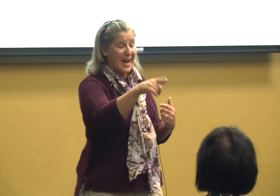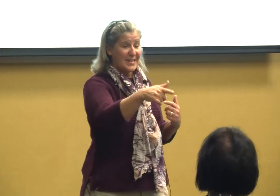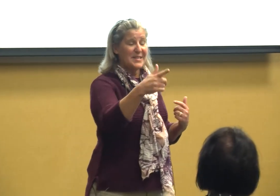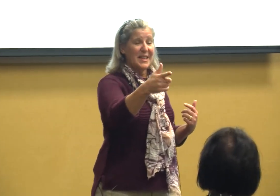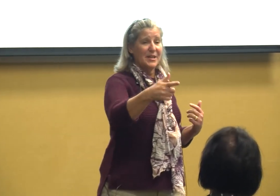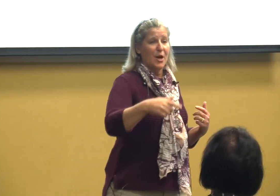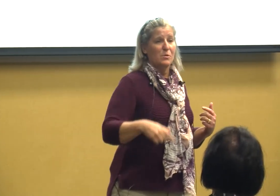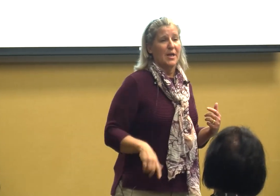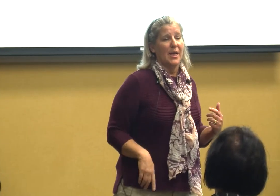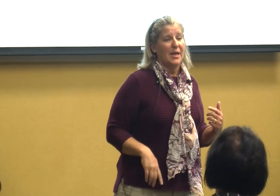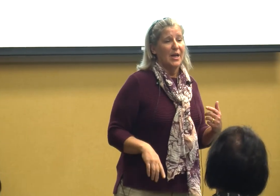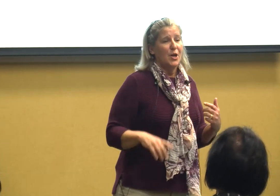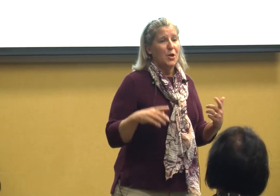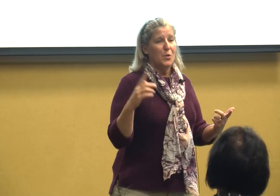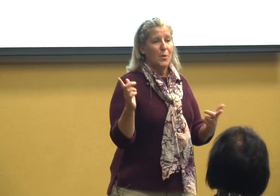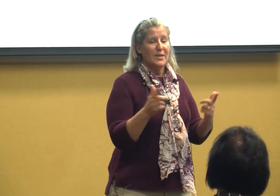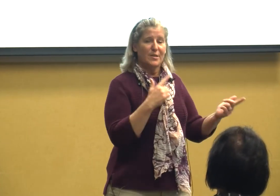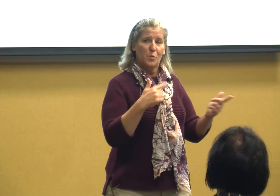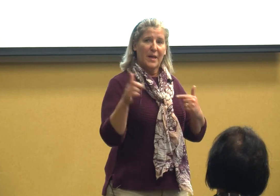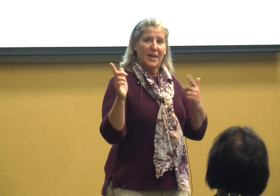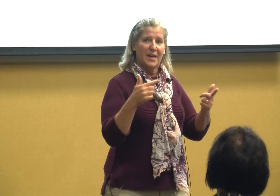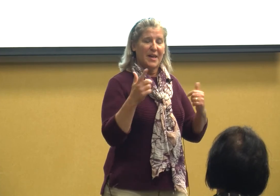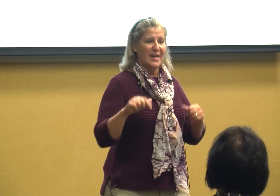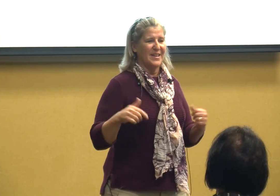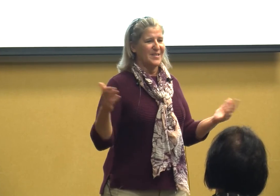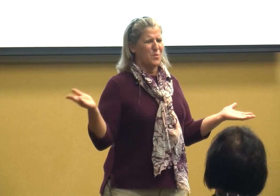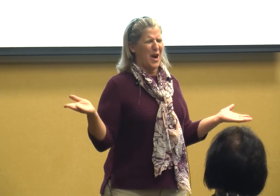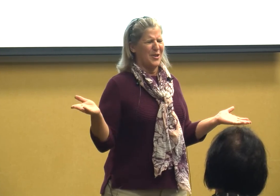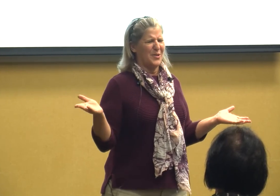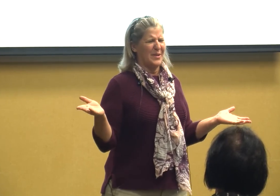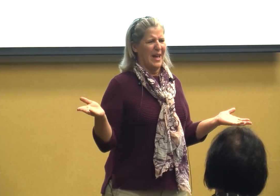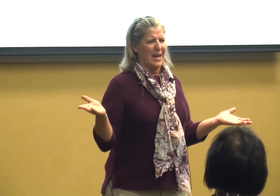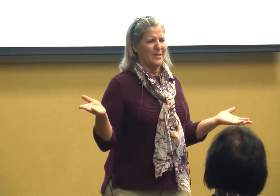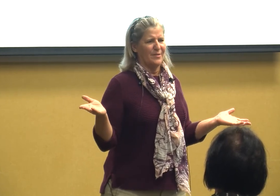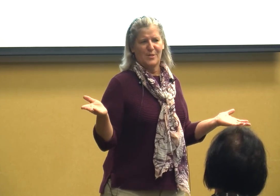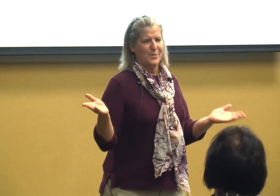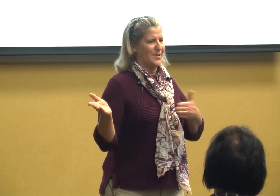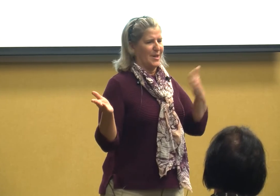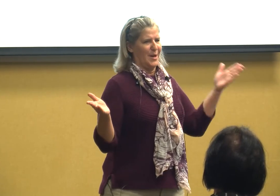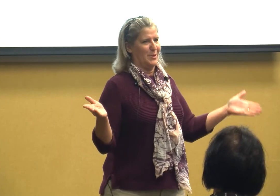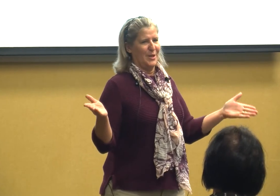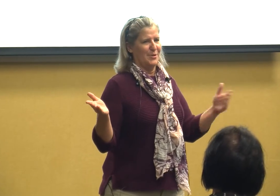had seen an OT who was swinging a kid and I said why are you doing that this was a couple of years